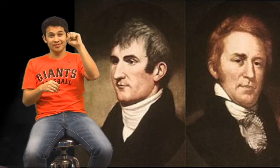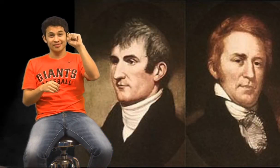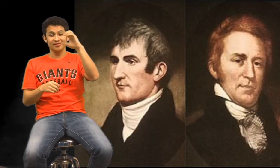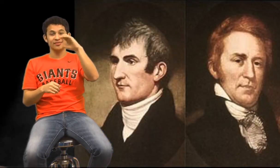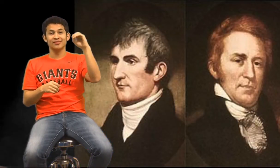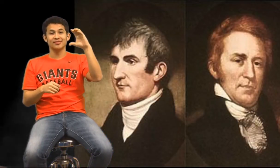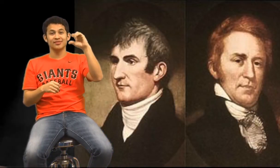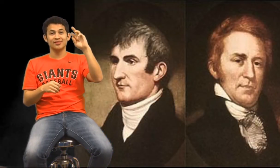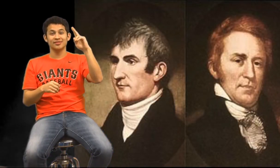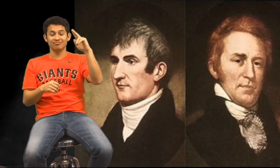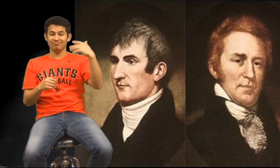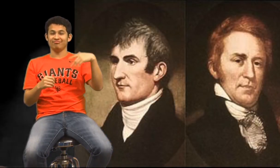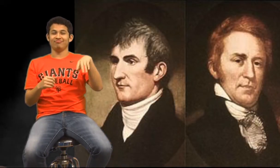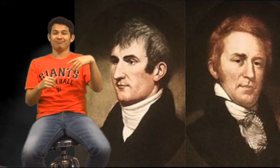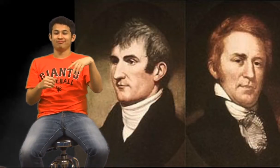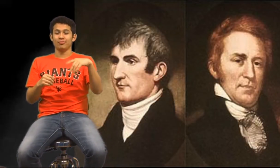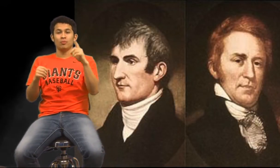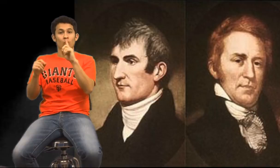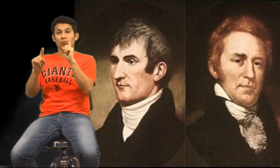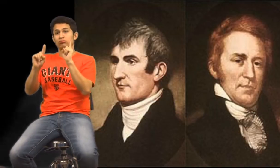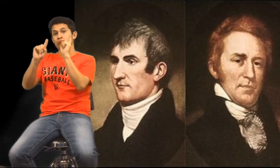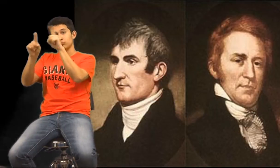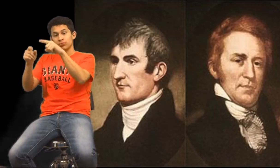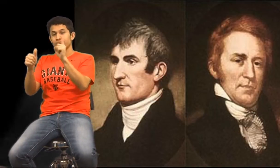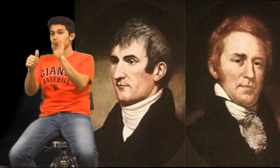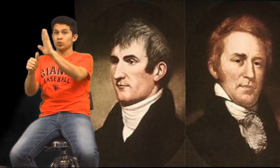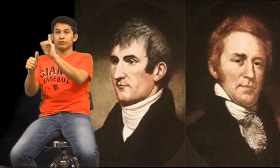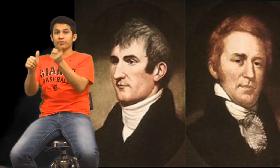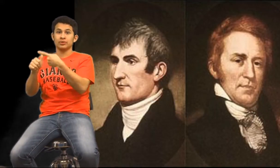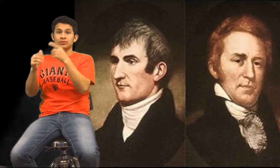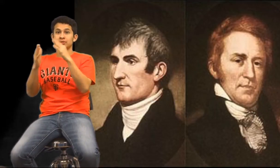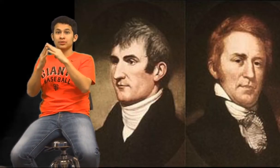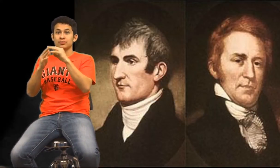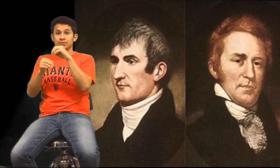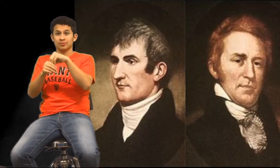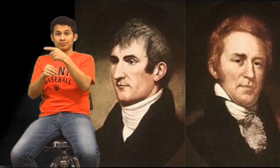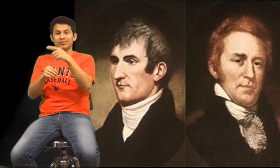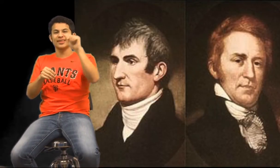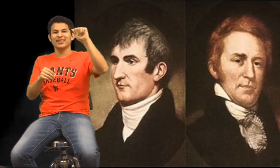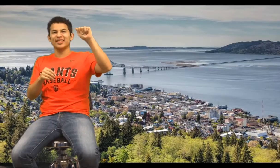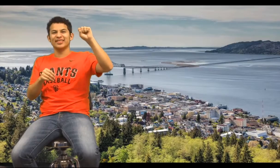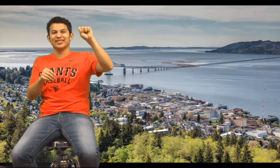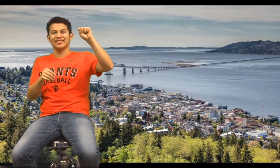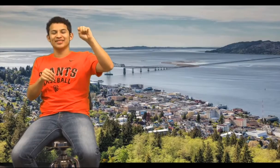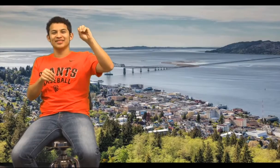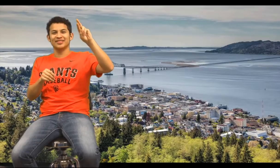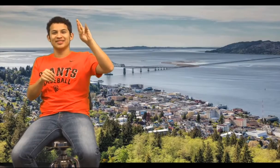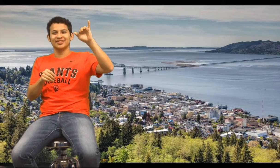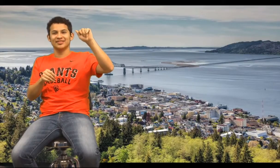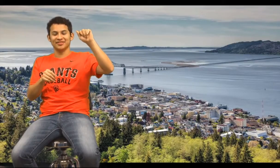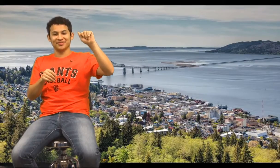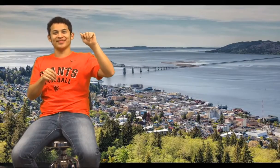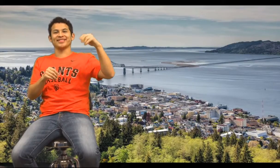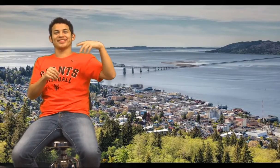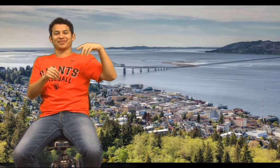Lewis and Clark Which is the first city they went to? Astoria